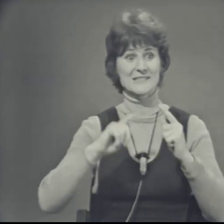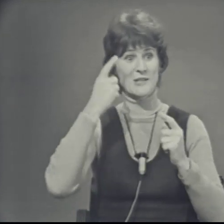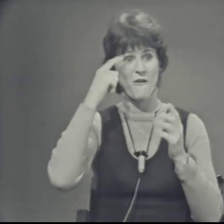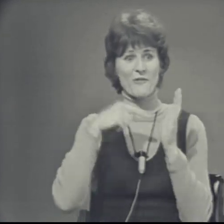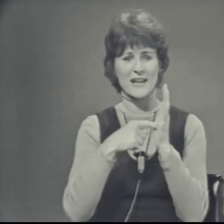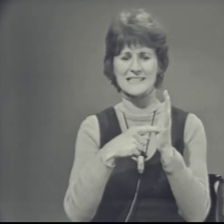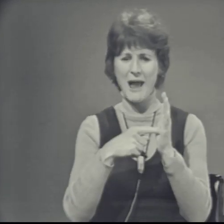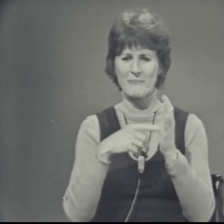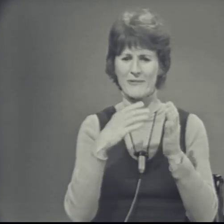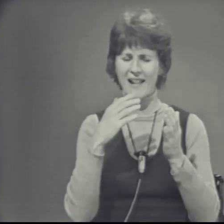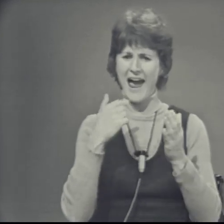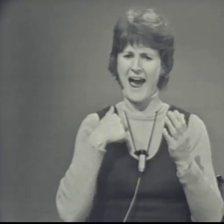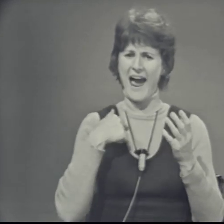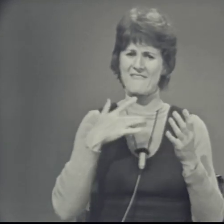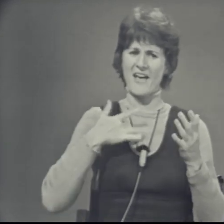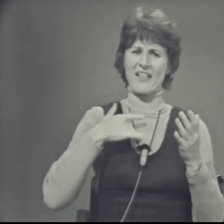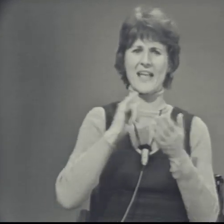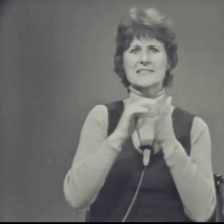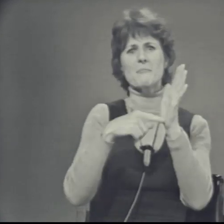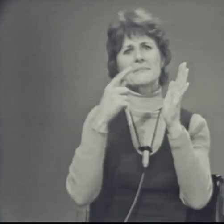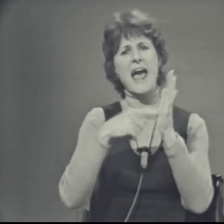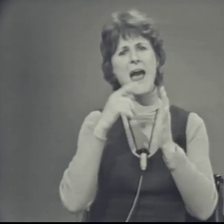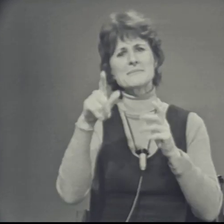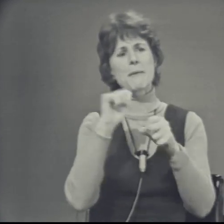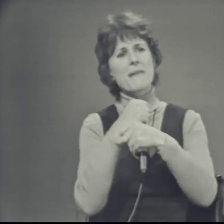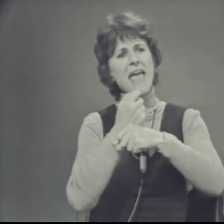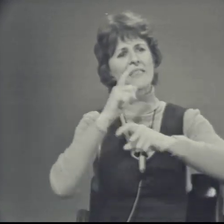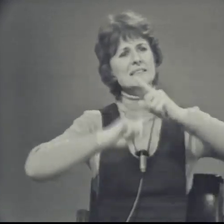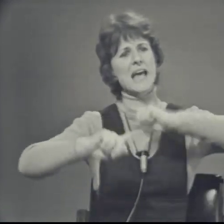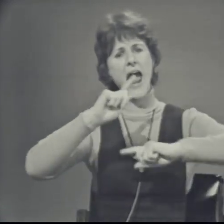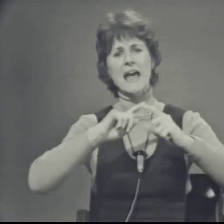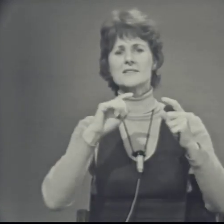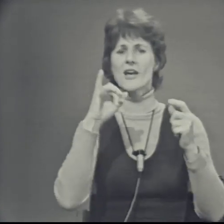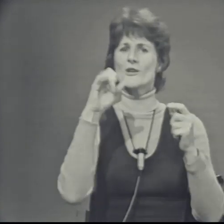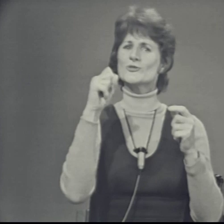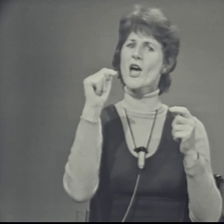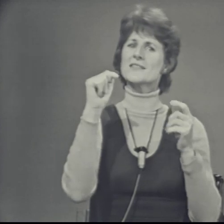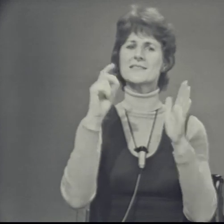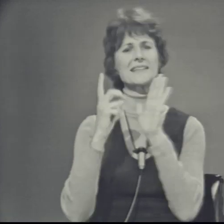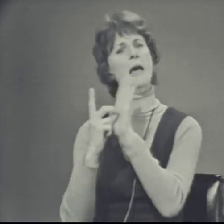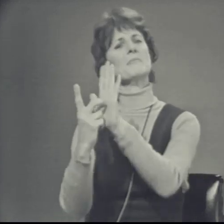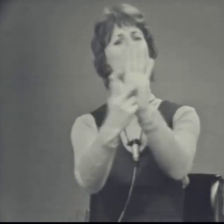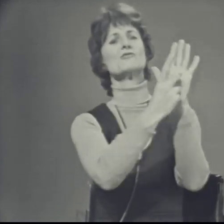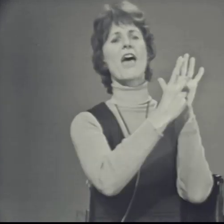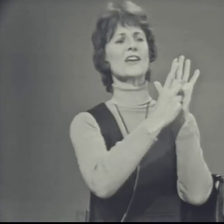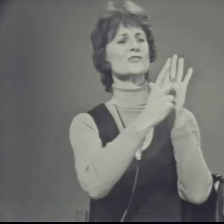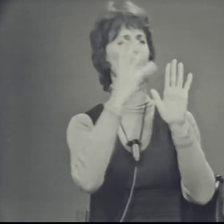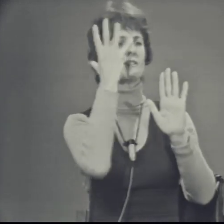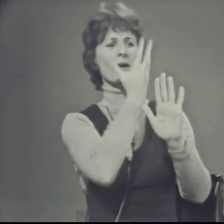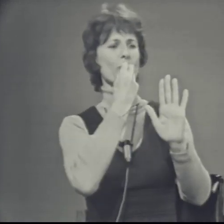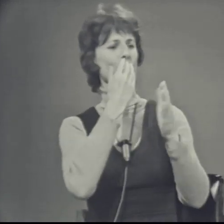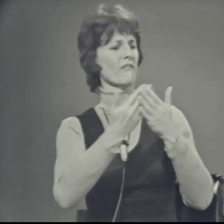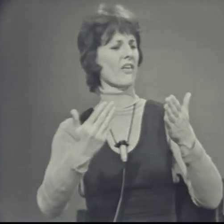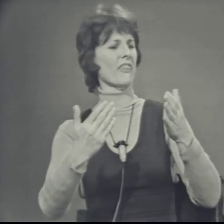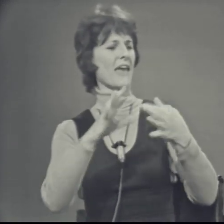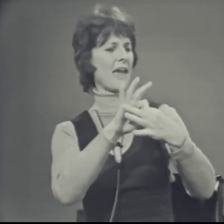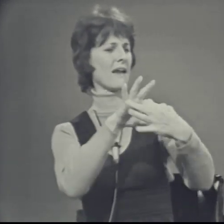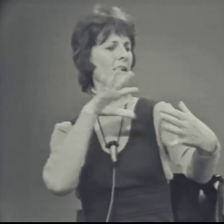For example, I felt that sometimes they made the signs just to demonstrate some beautiful thing,